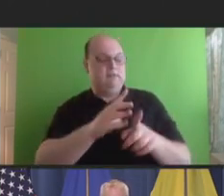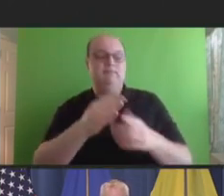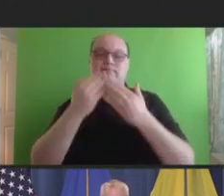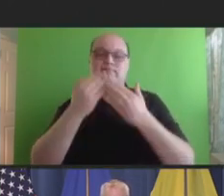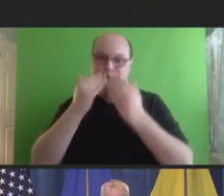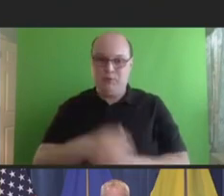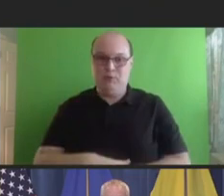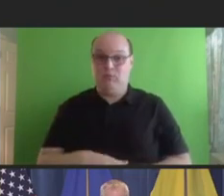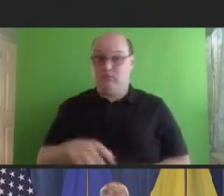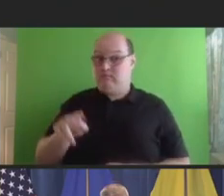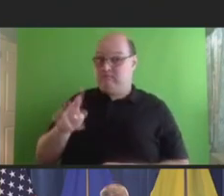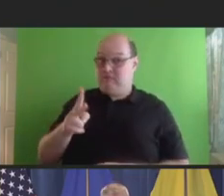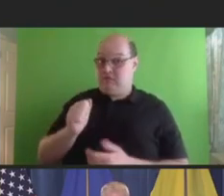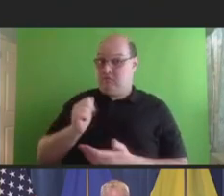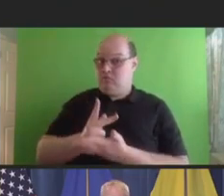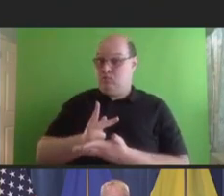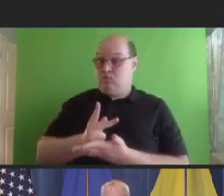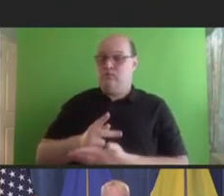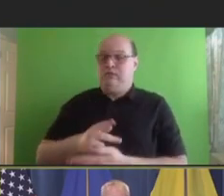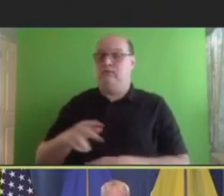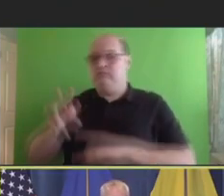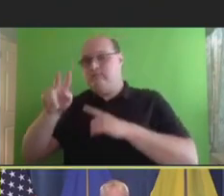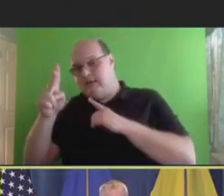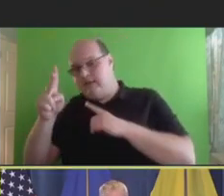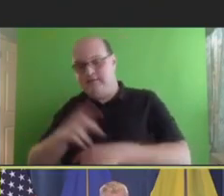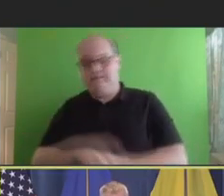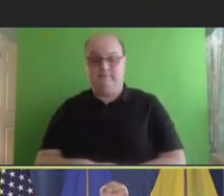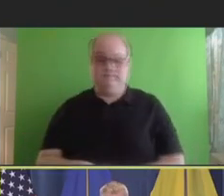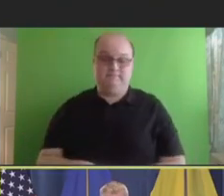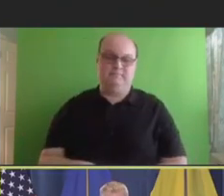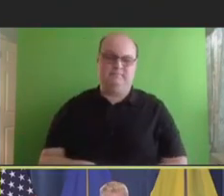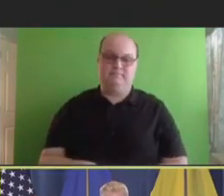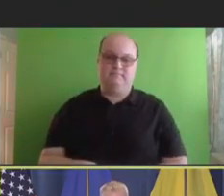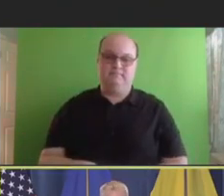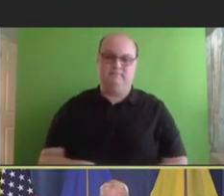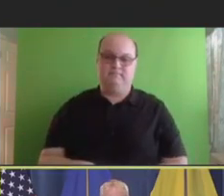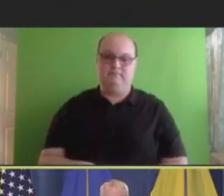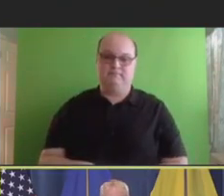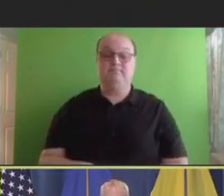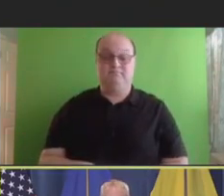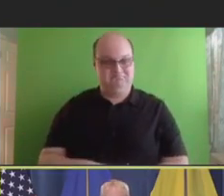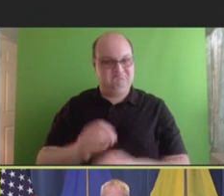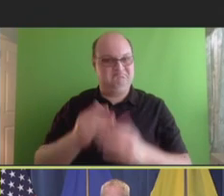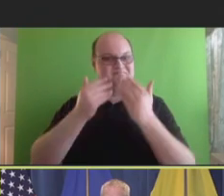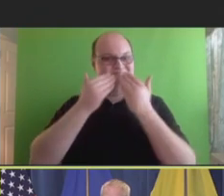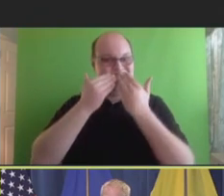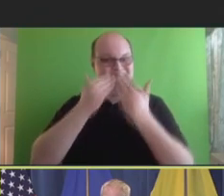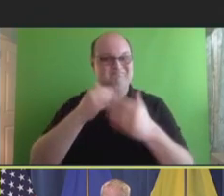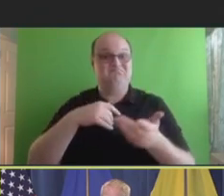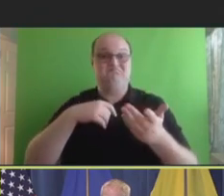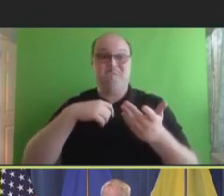Robert Hopkins, Jr.: Thank you. And we will take approval, unless there are any objections